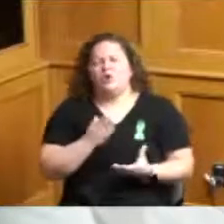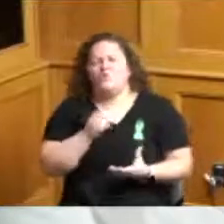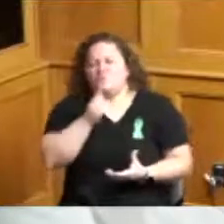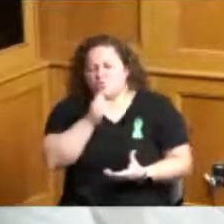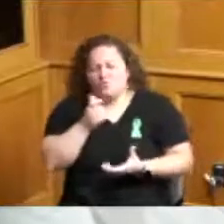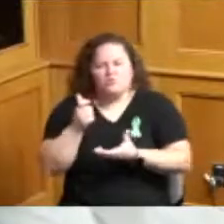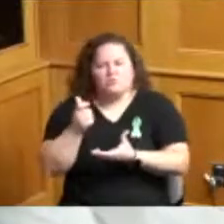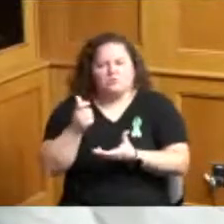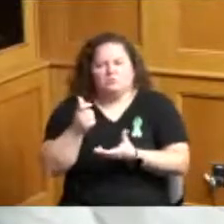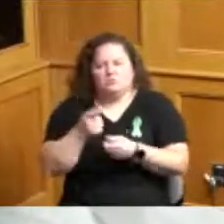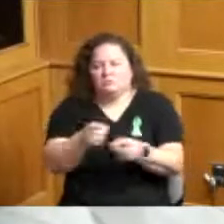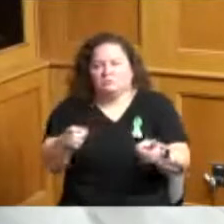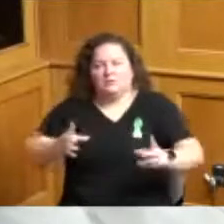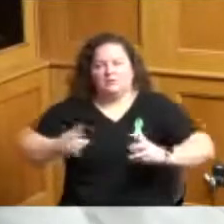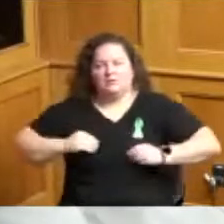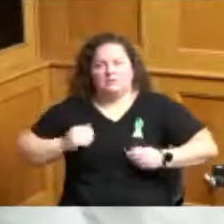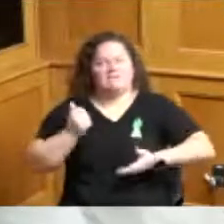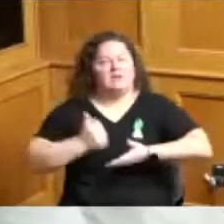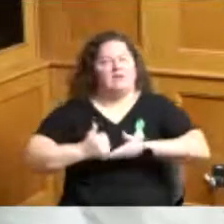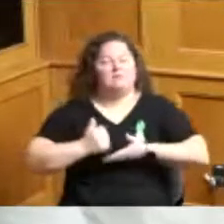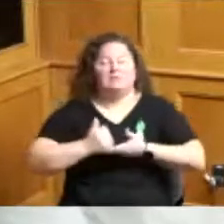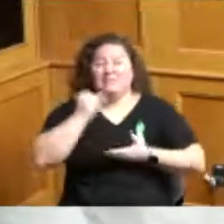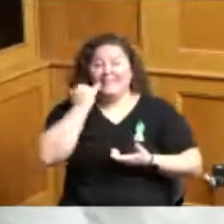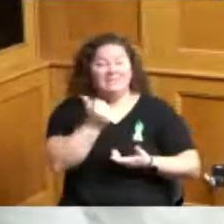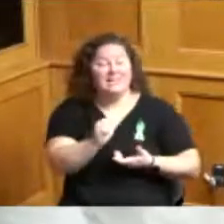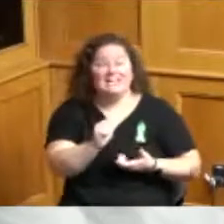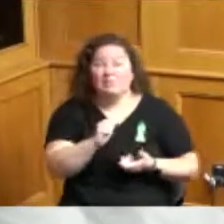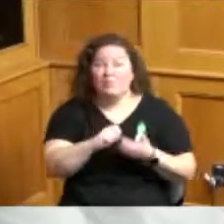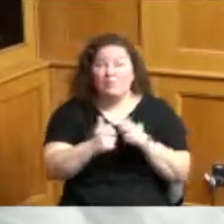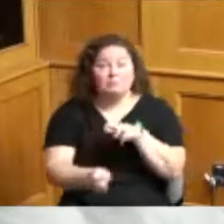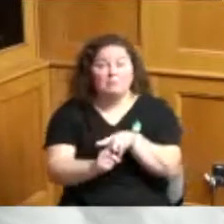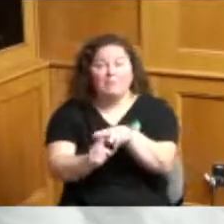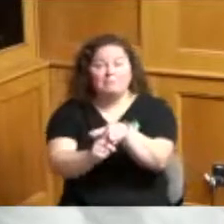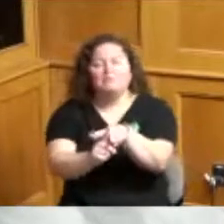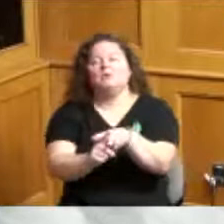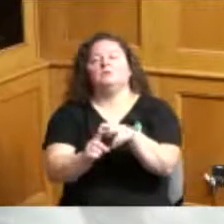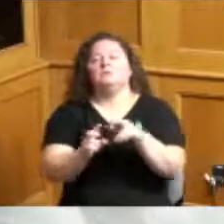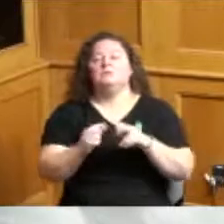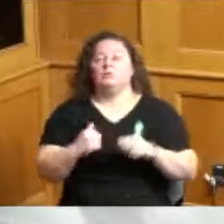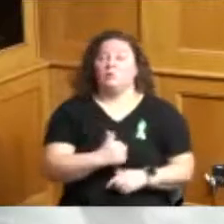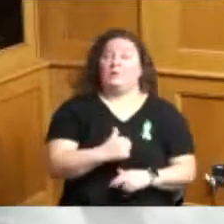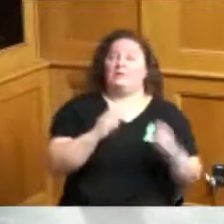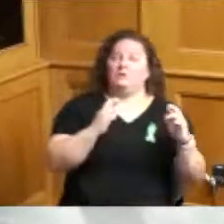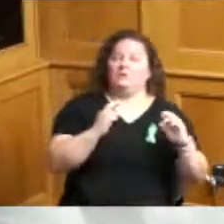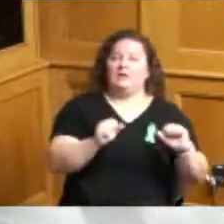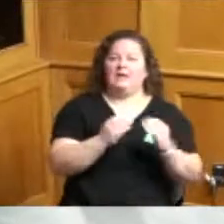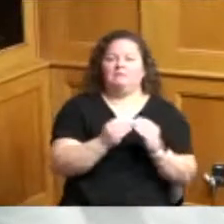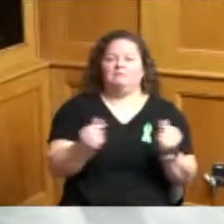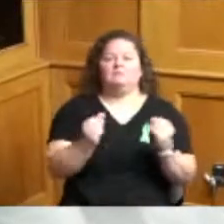and if there's hiccups these are pickups that we can fix quickly so that could be added to your